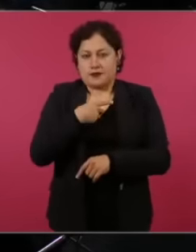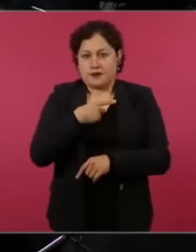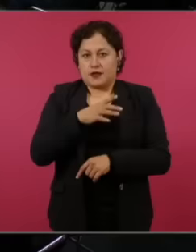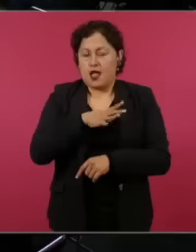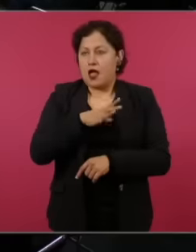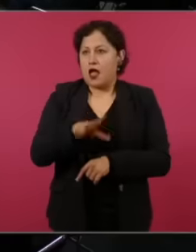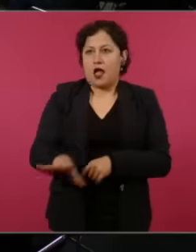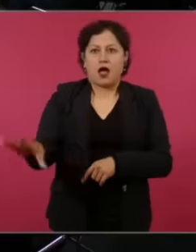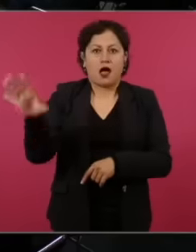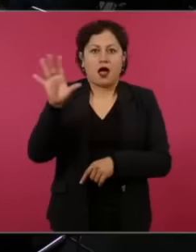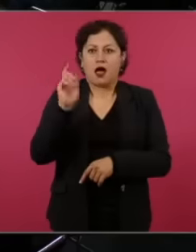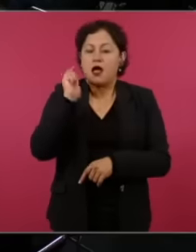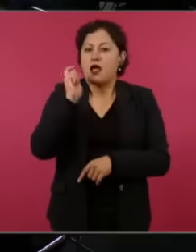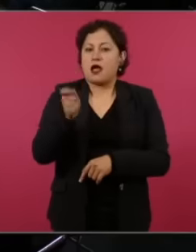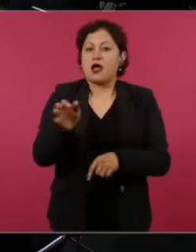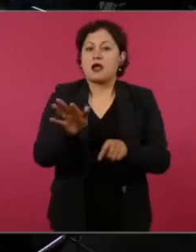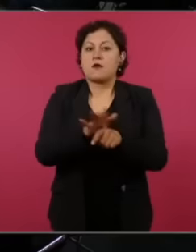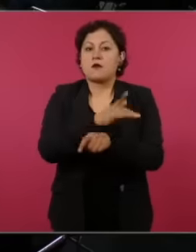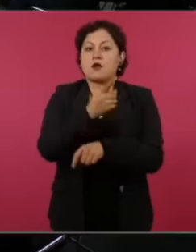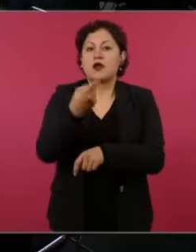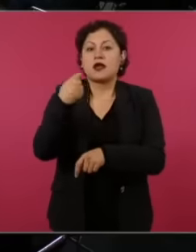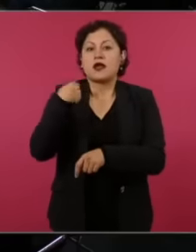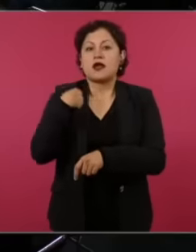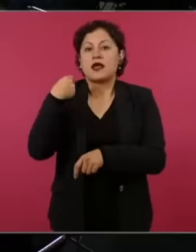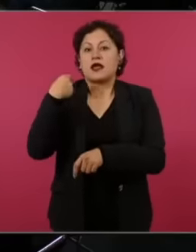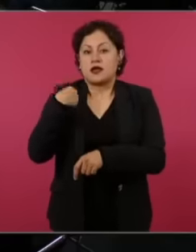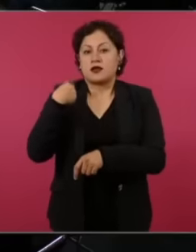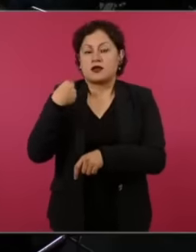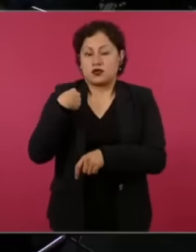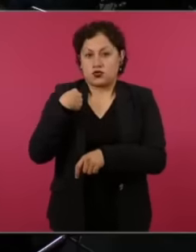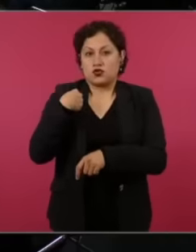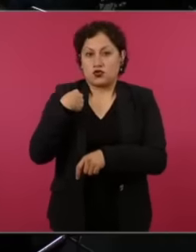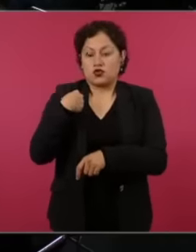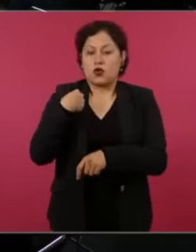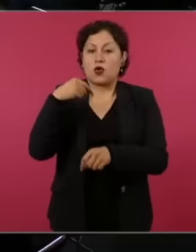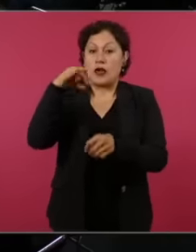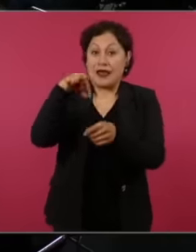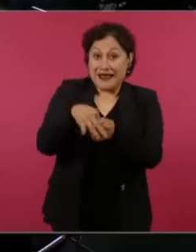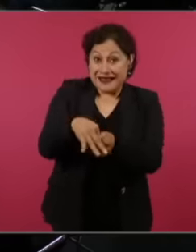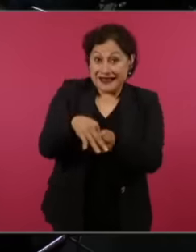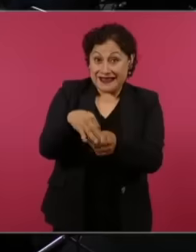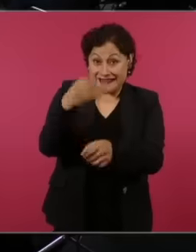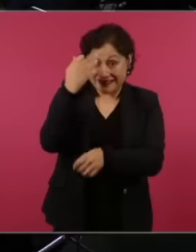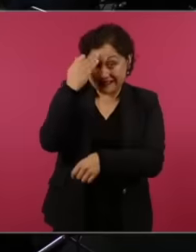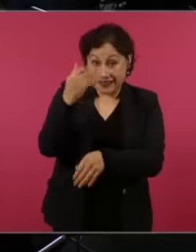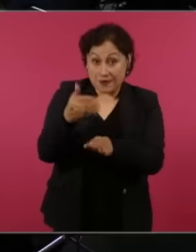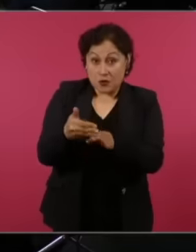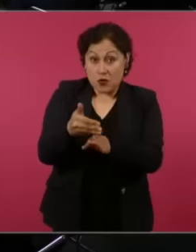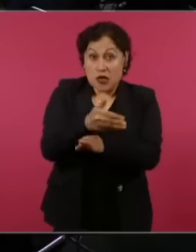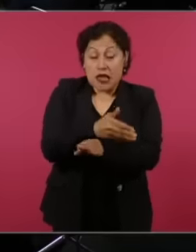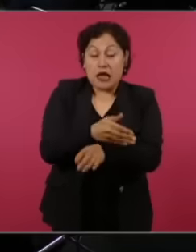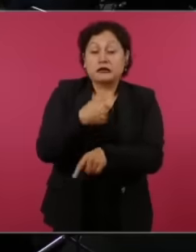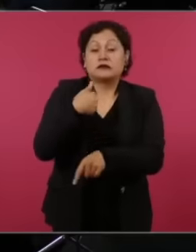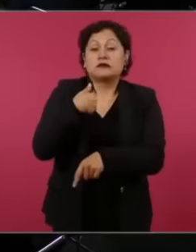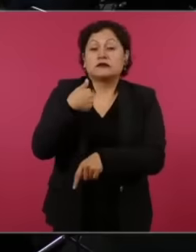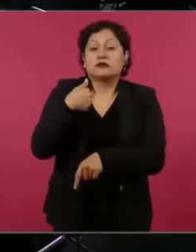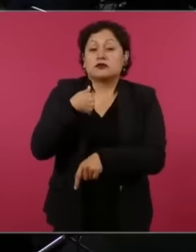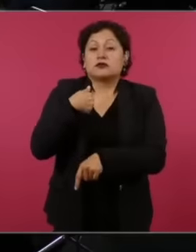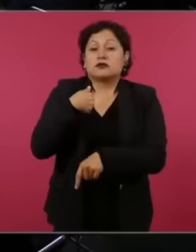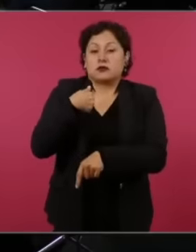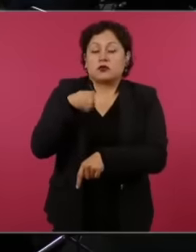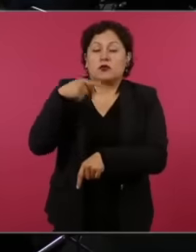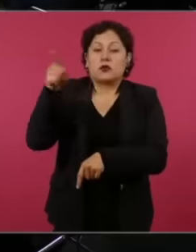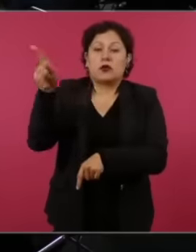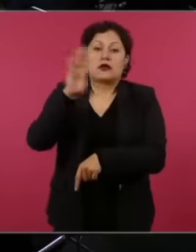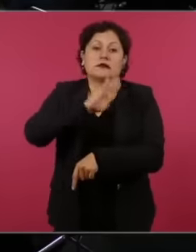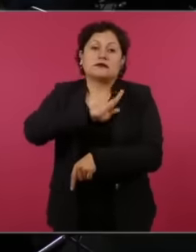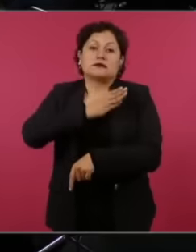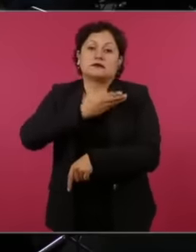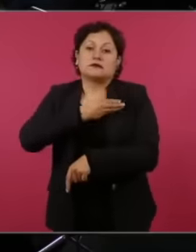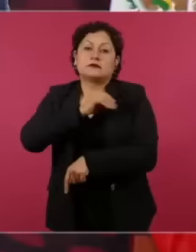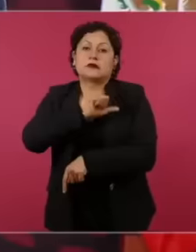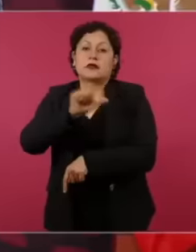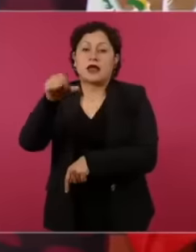I traveled before the election from Spain to Mexico on a plane in Premier class